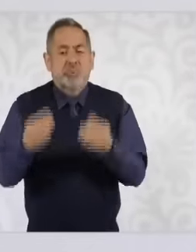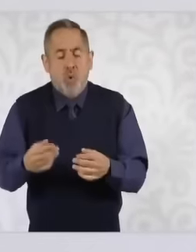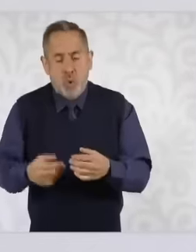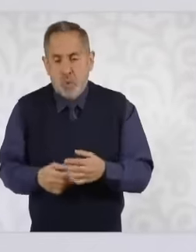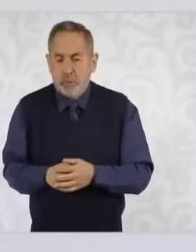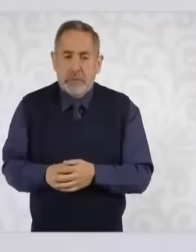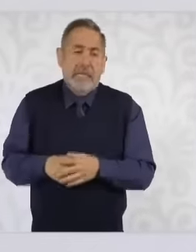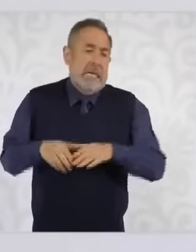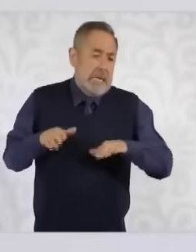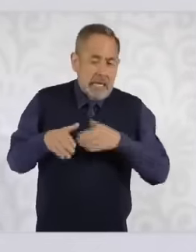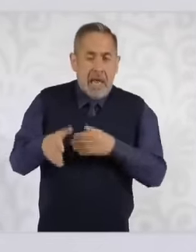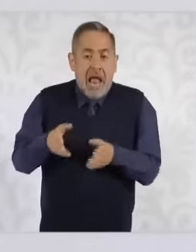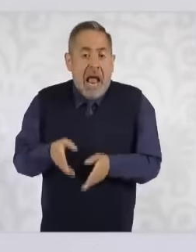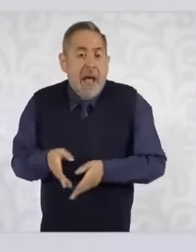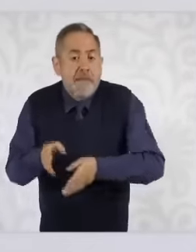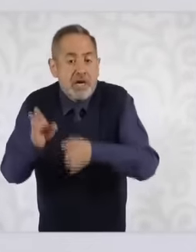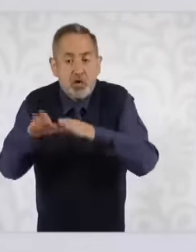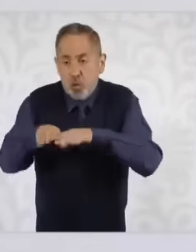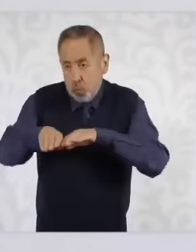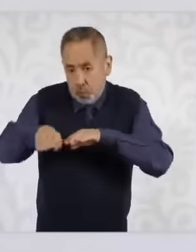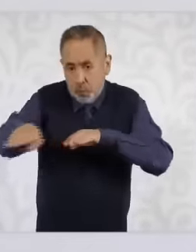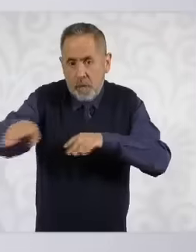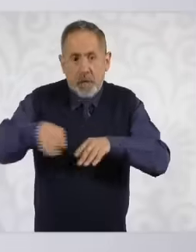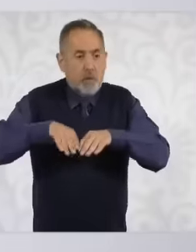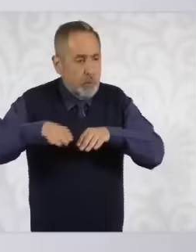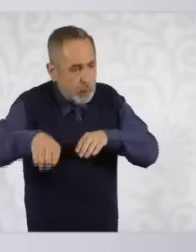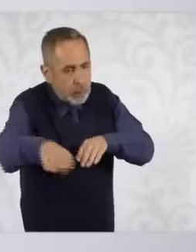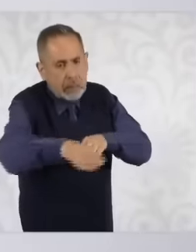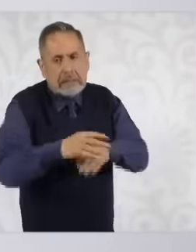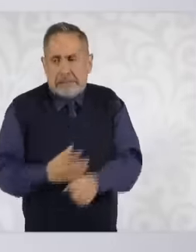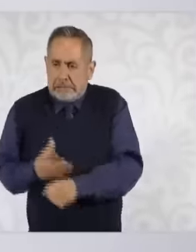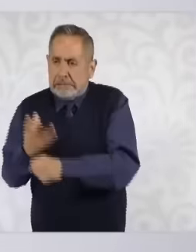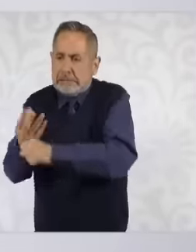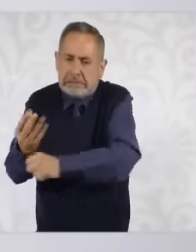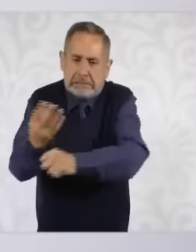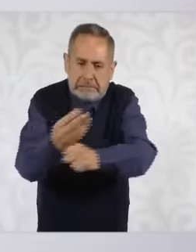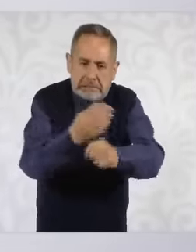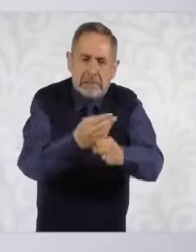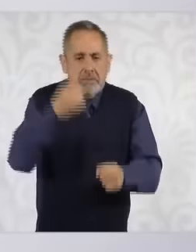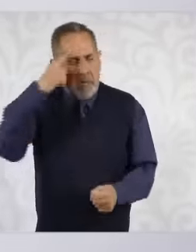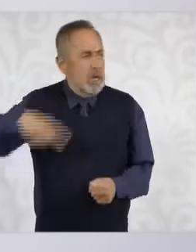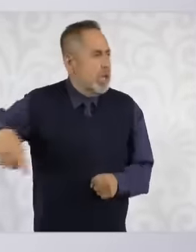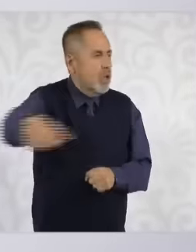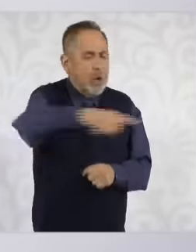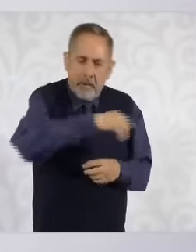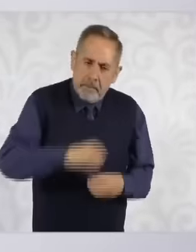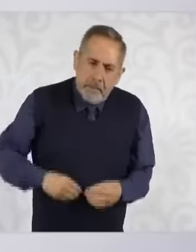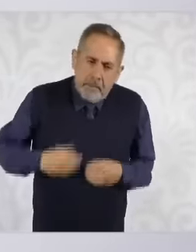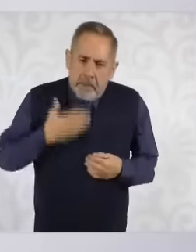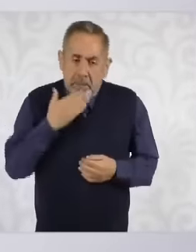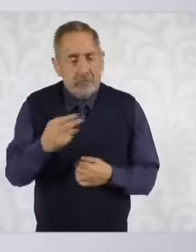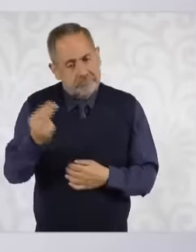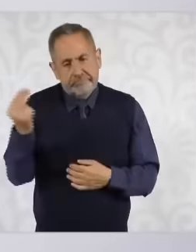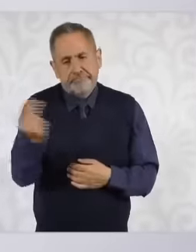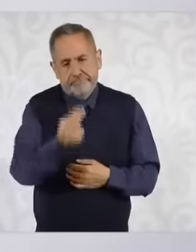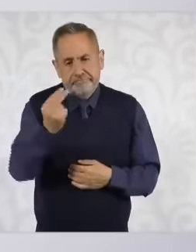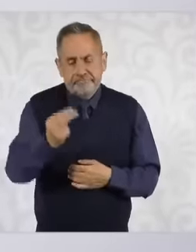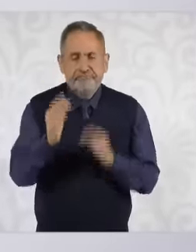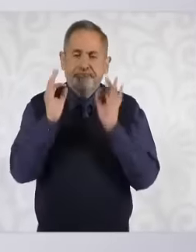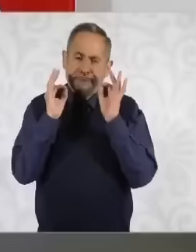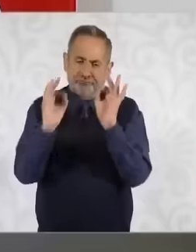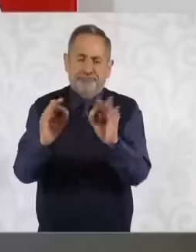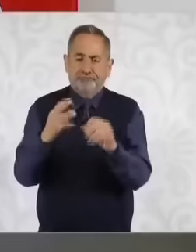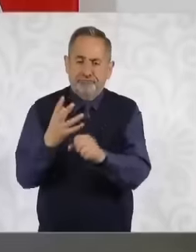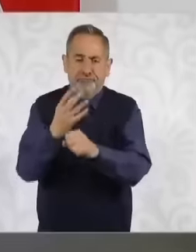roads and other welfare actions that are essential to develop the mere fact that